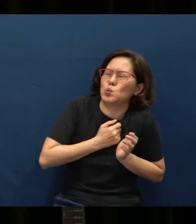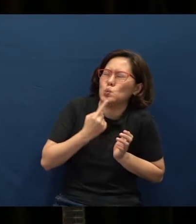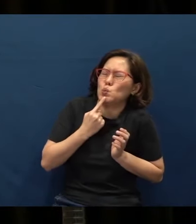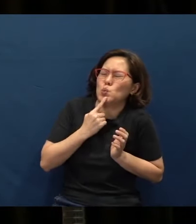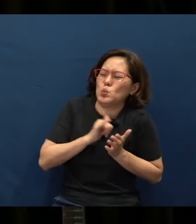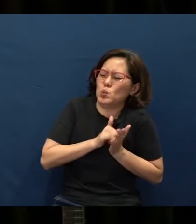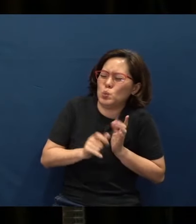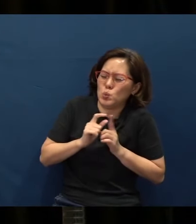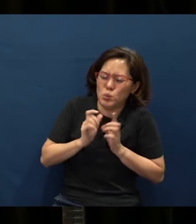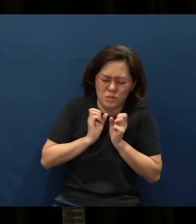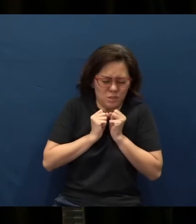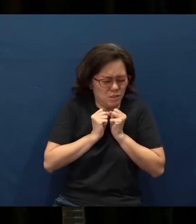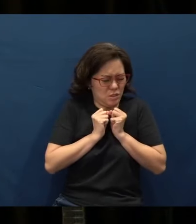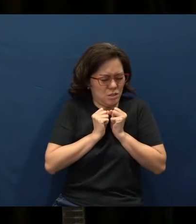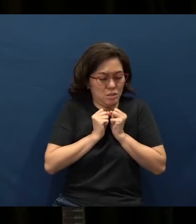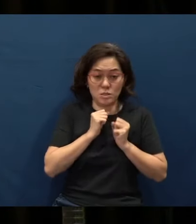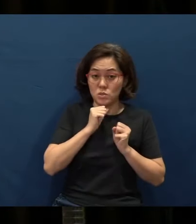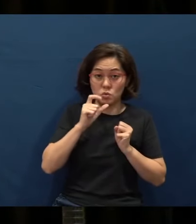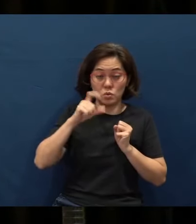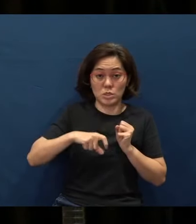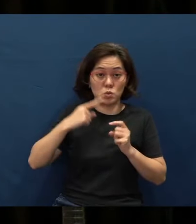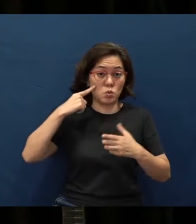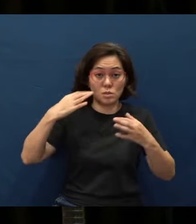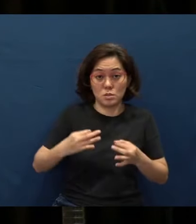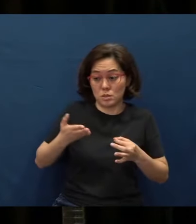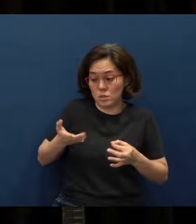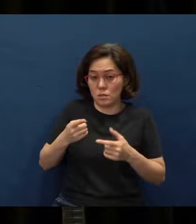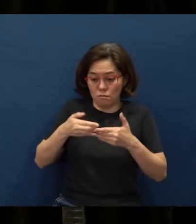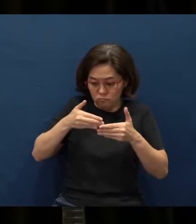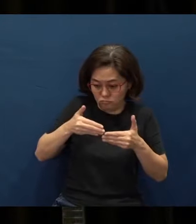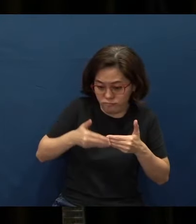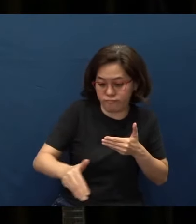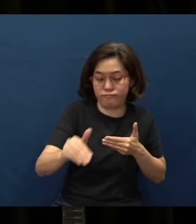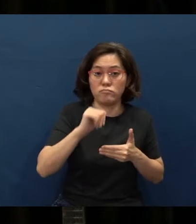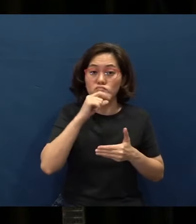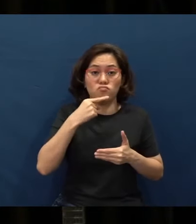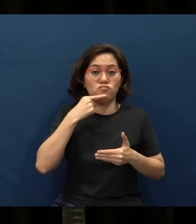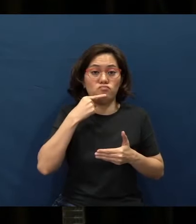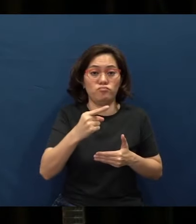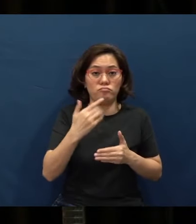I did not even need to decide then and there that from then on, I would not speak the words (anymore).